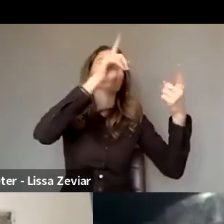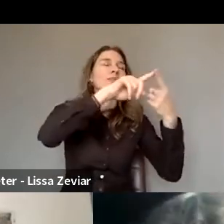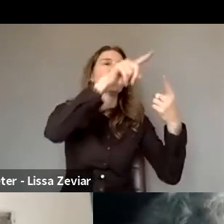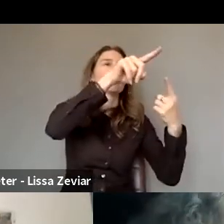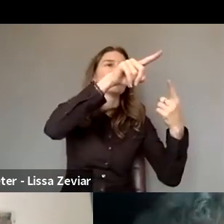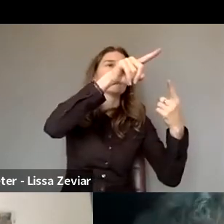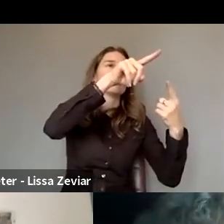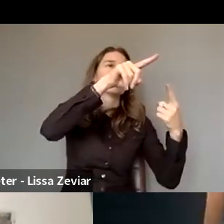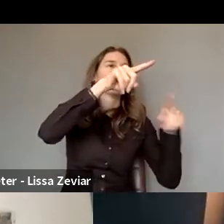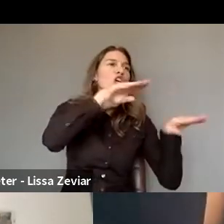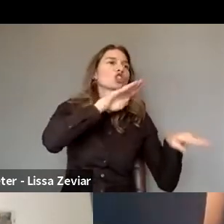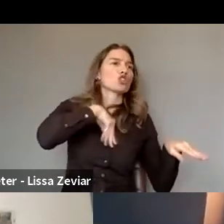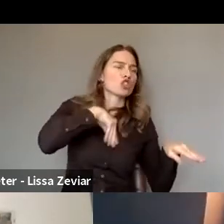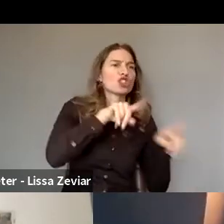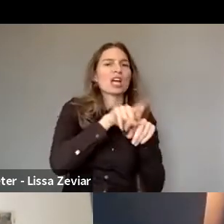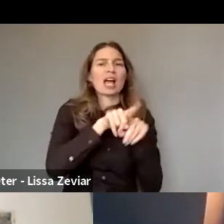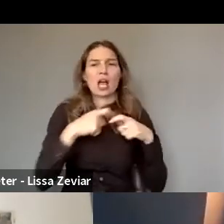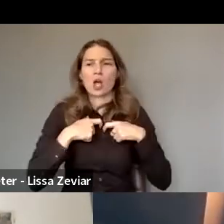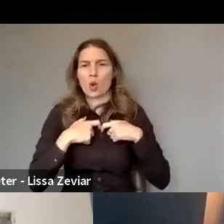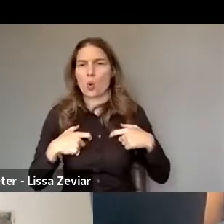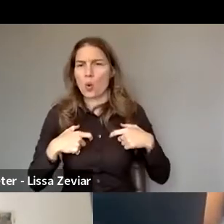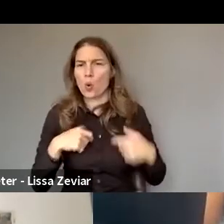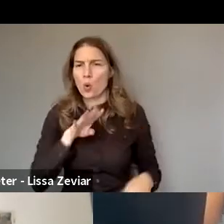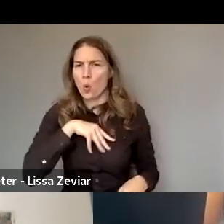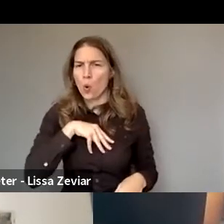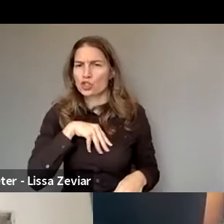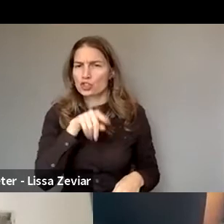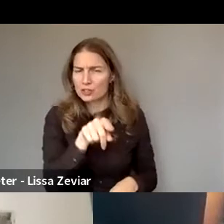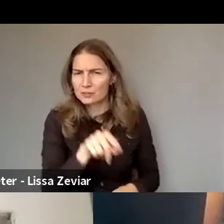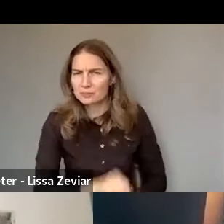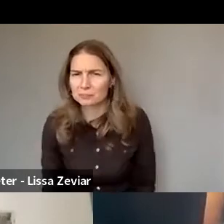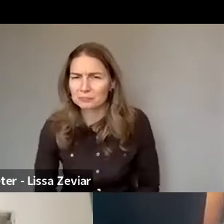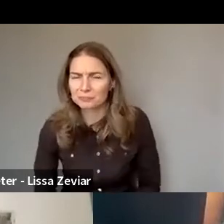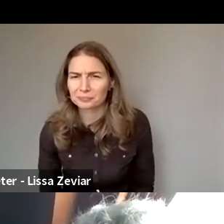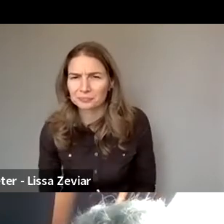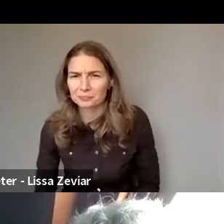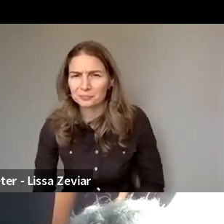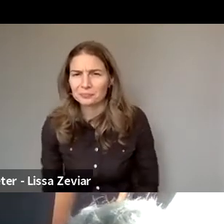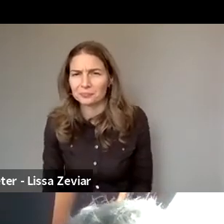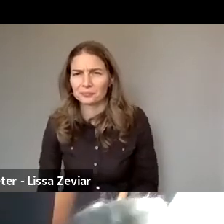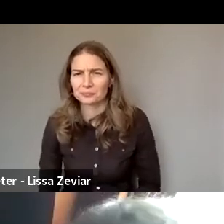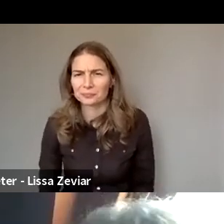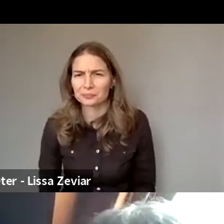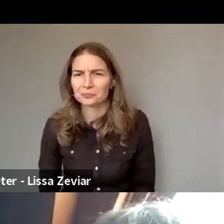Thank you very much also for this contribution regarding the access to justice which is fundamental.